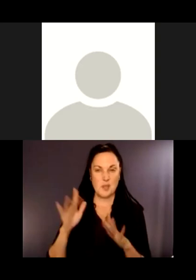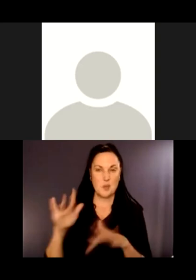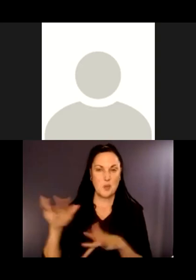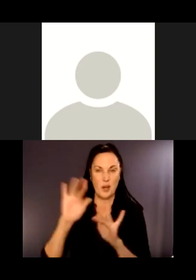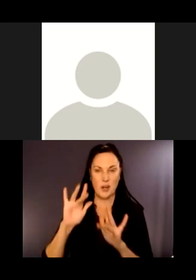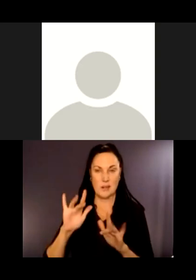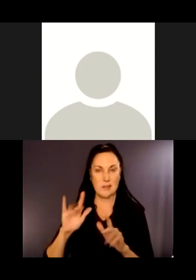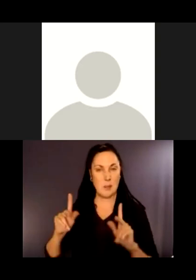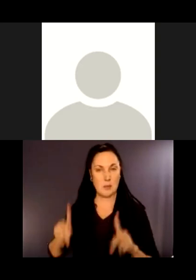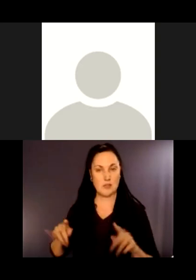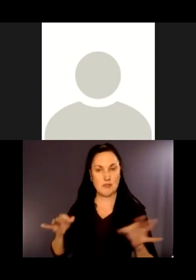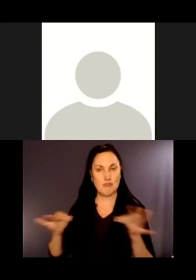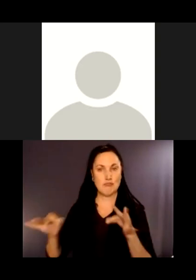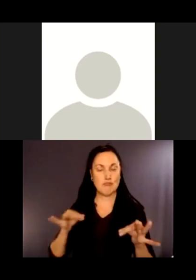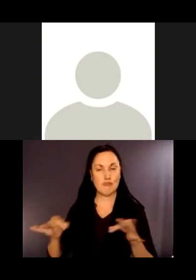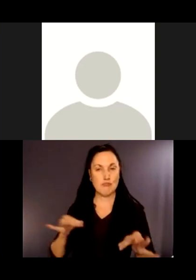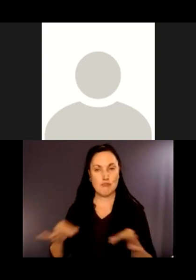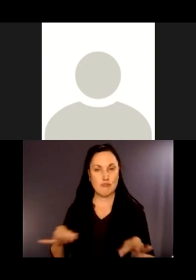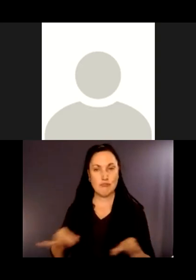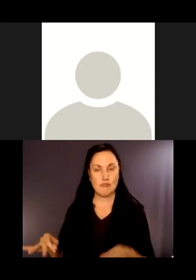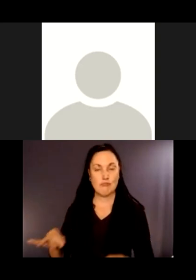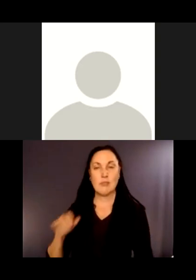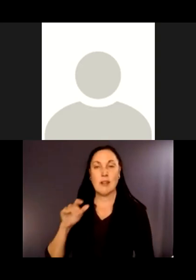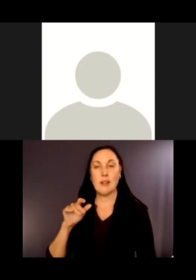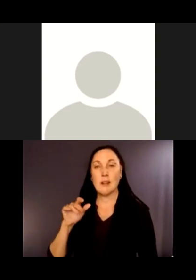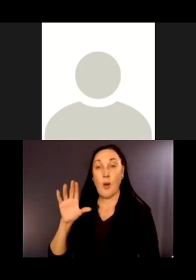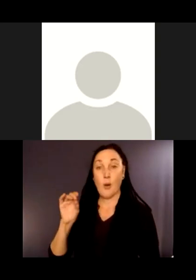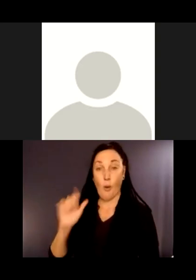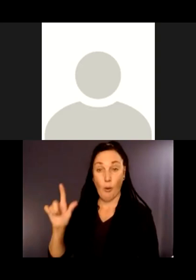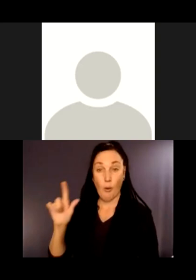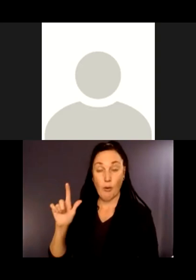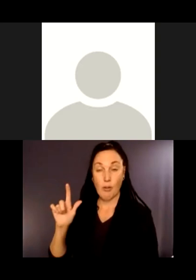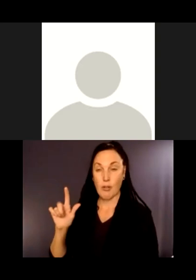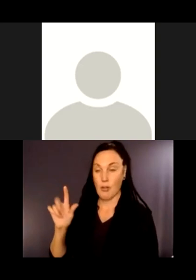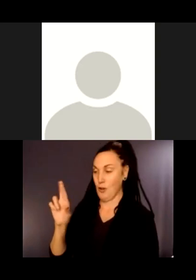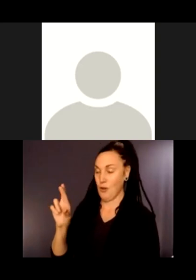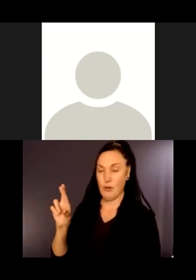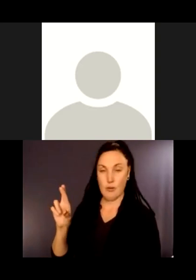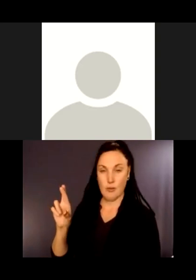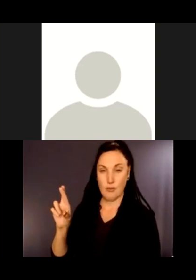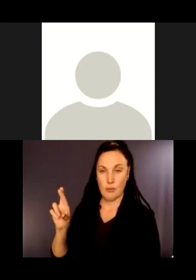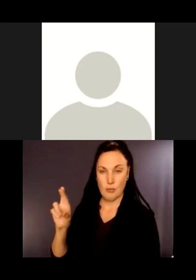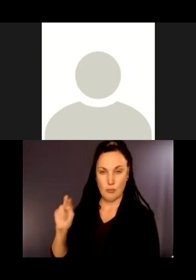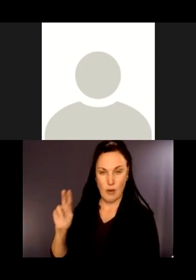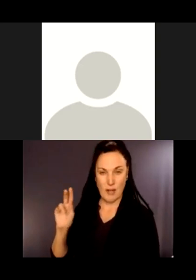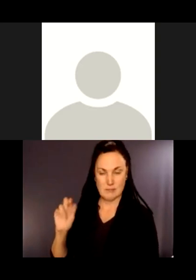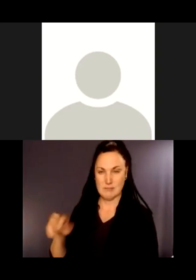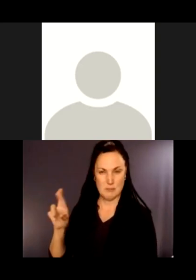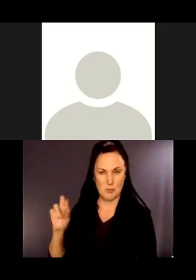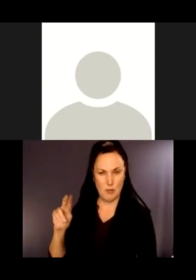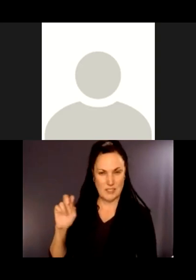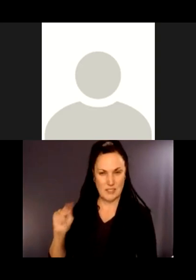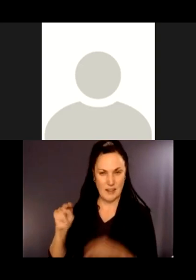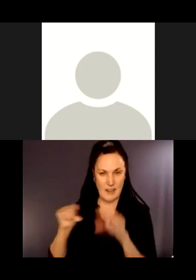who described the coal scenes that go through there.